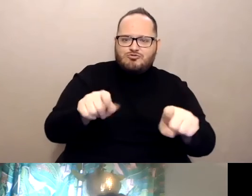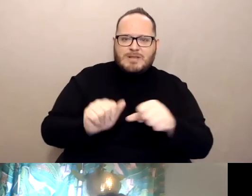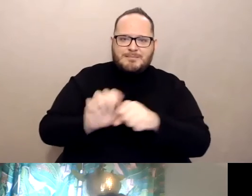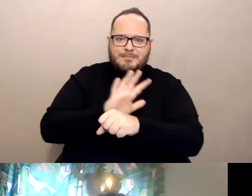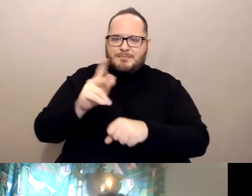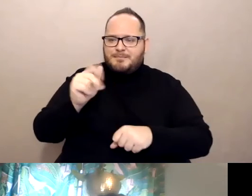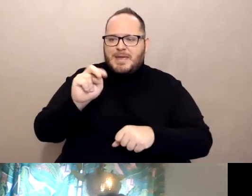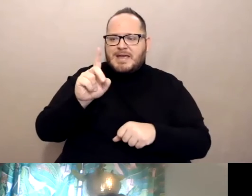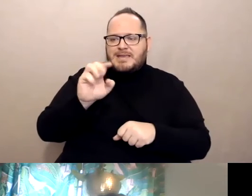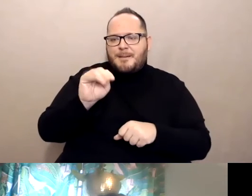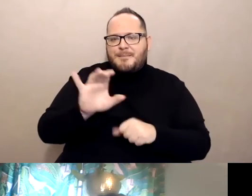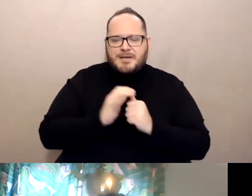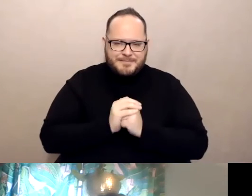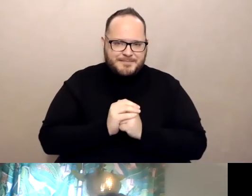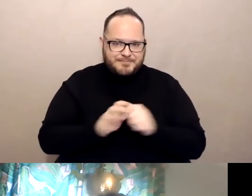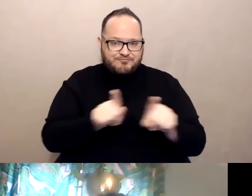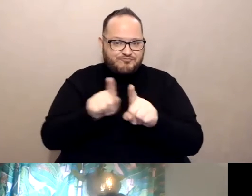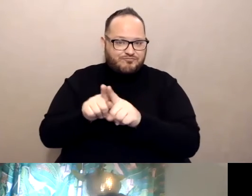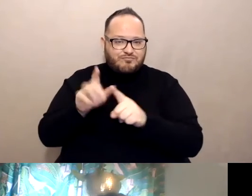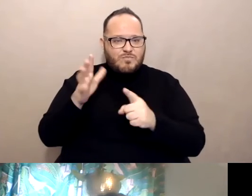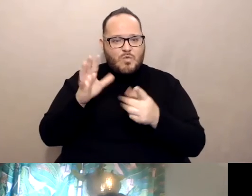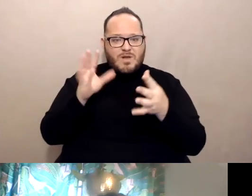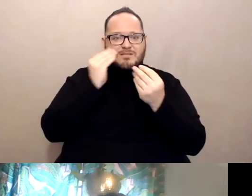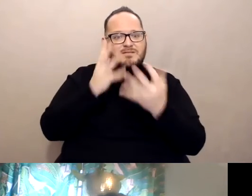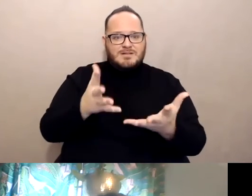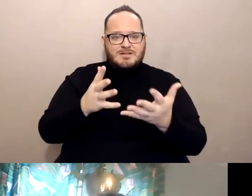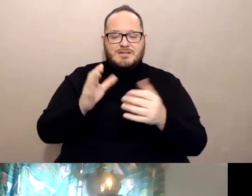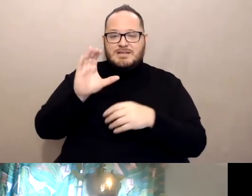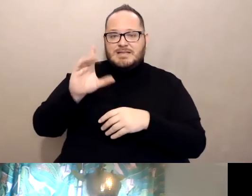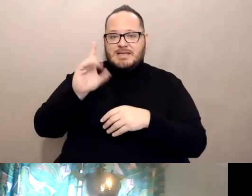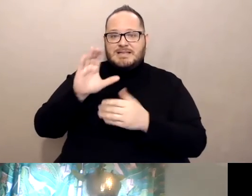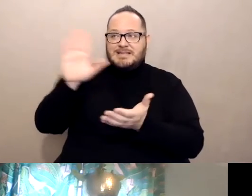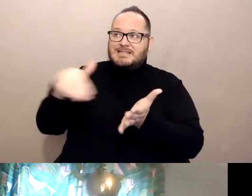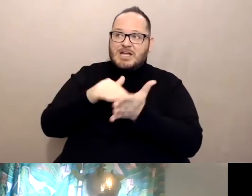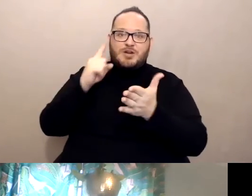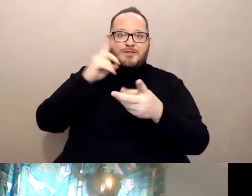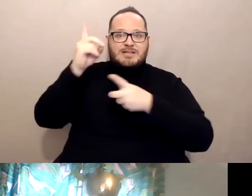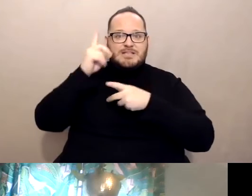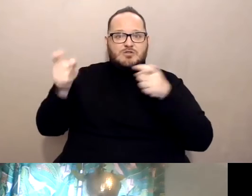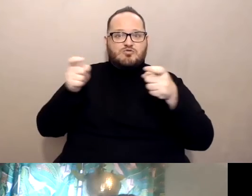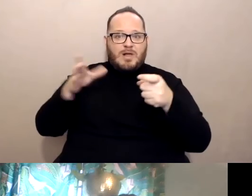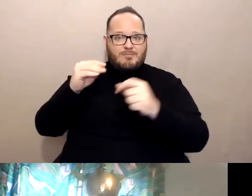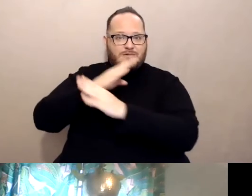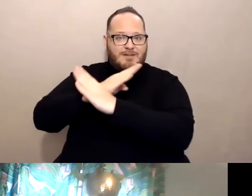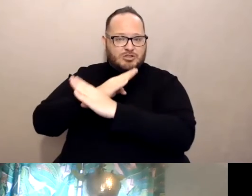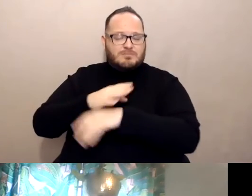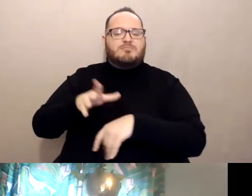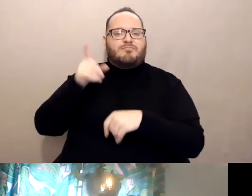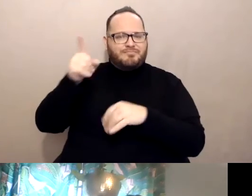We also want to draw attention to you that the CDC, the centers for disease control and prevention has some really great handouts